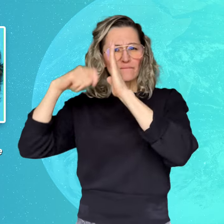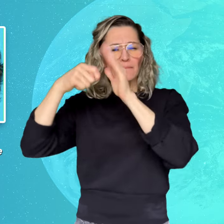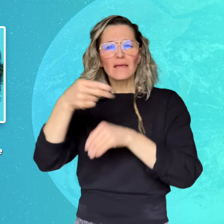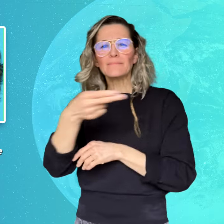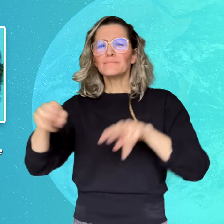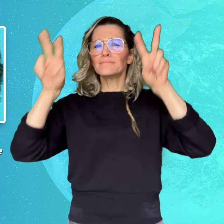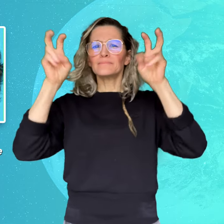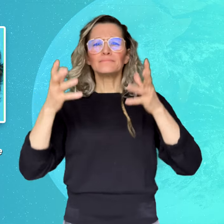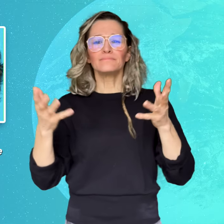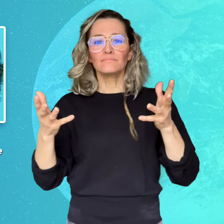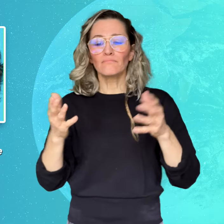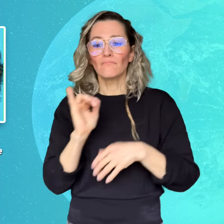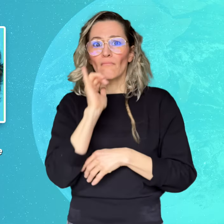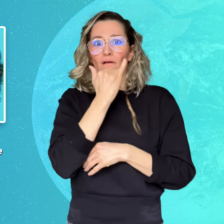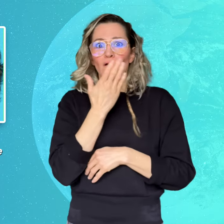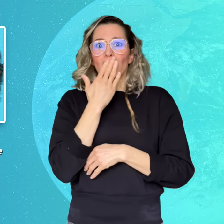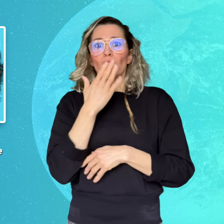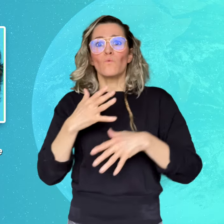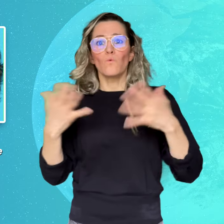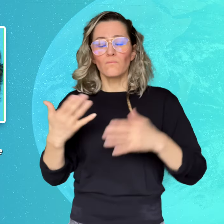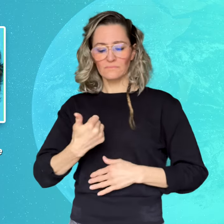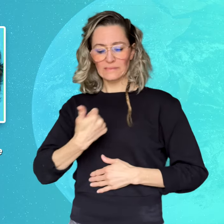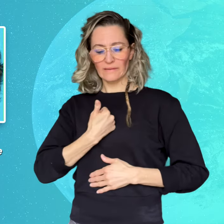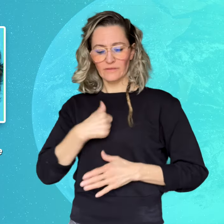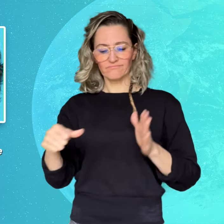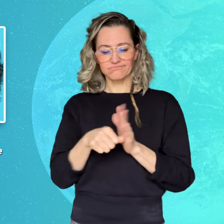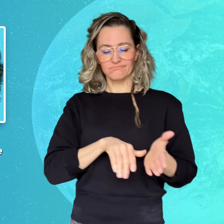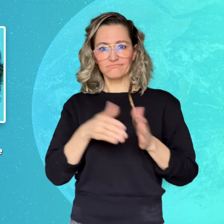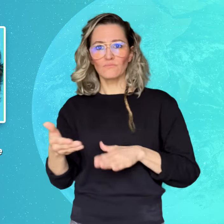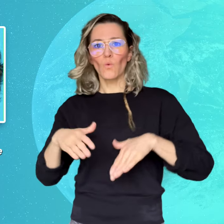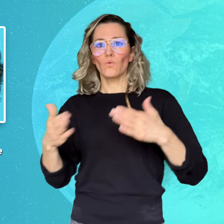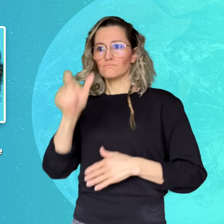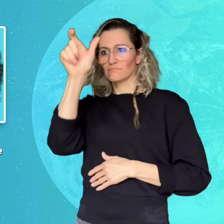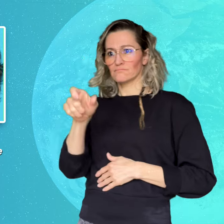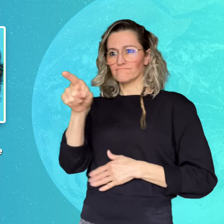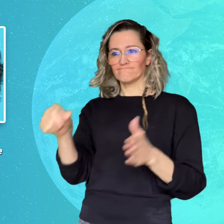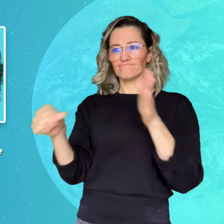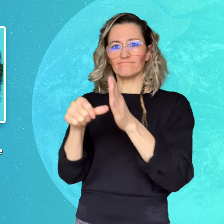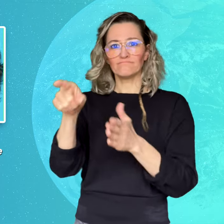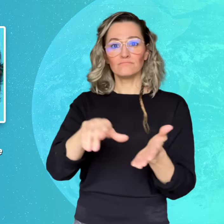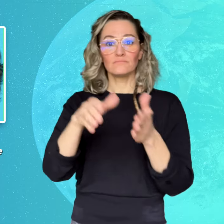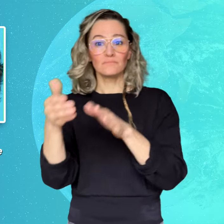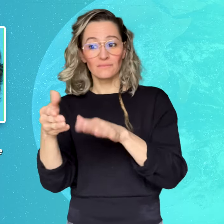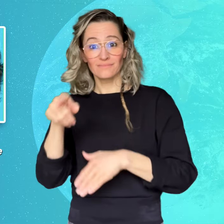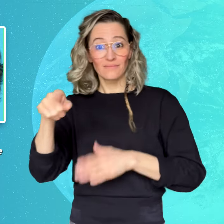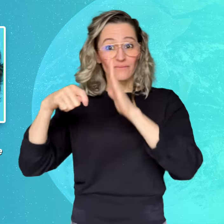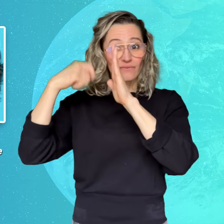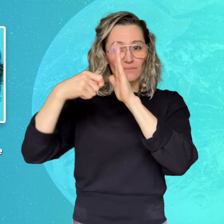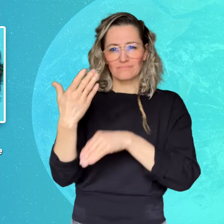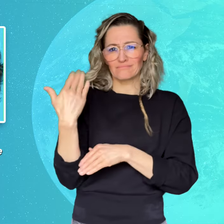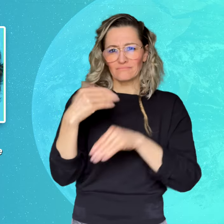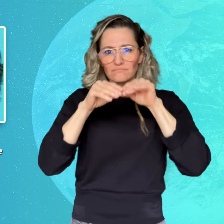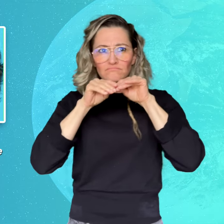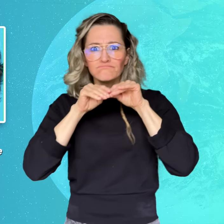an episode focusing on the murder case of Mavrick Fischer and